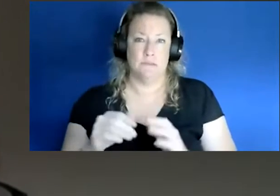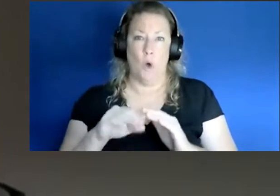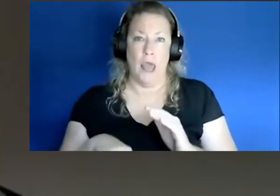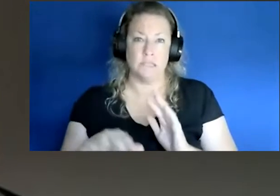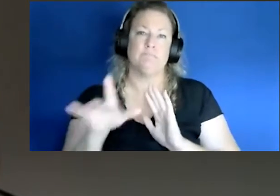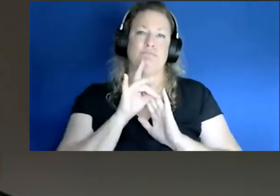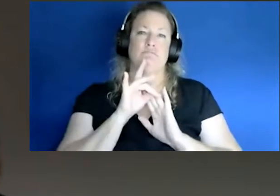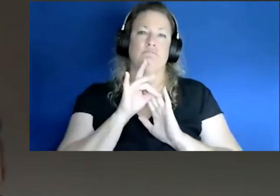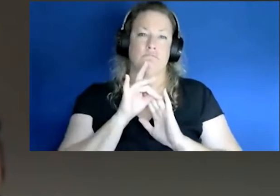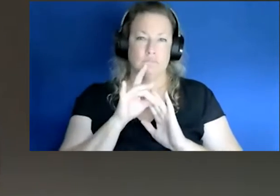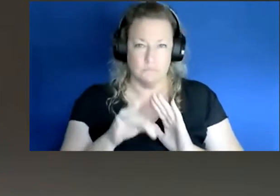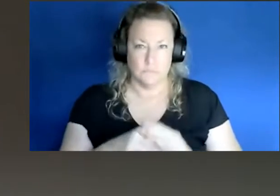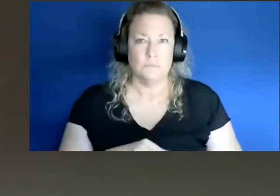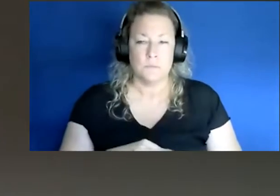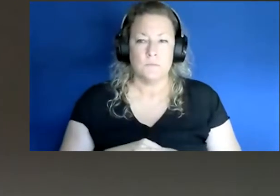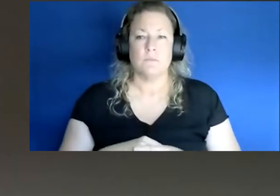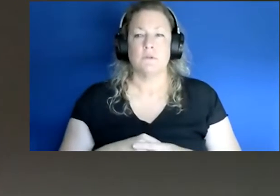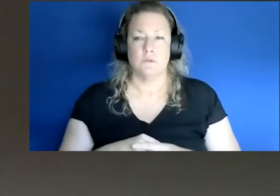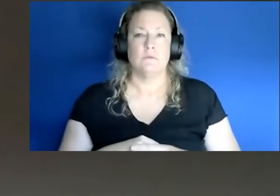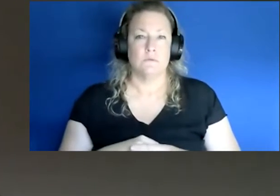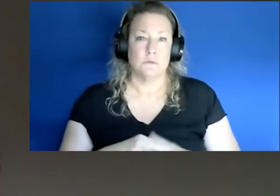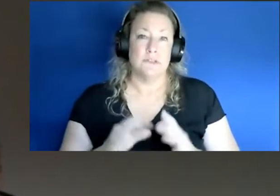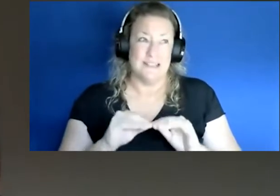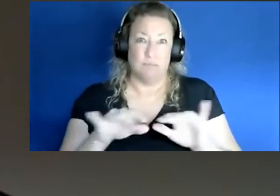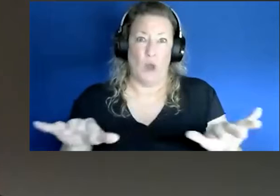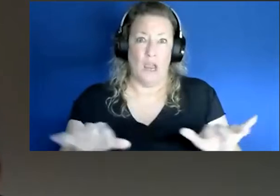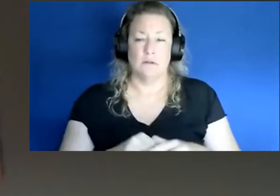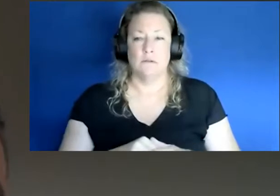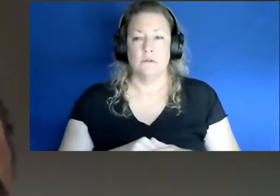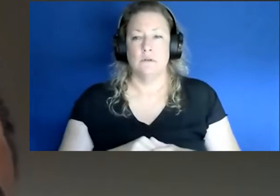contact with somebody would COVID and you can spread and you know it's only just a couple of